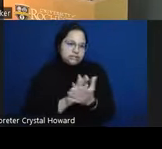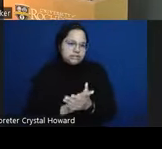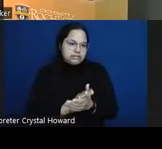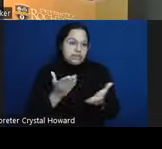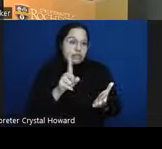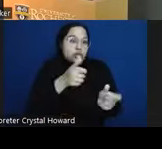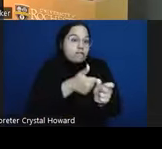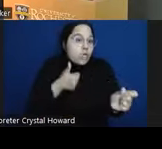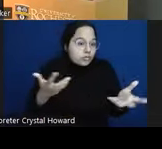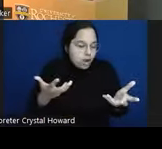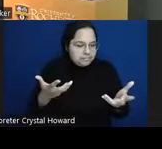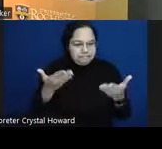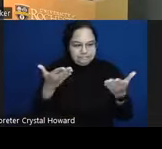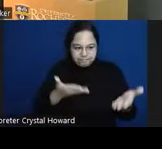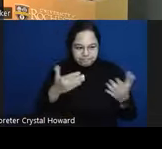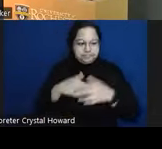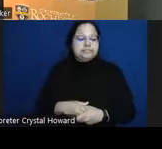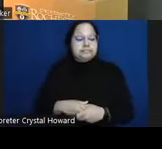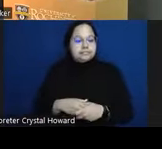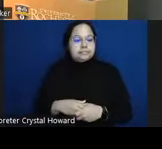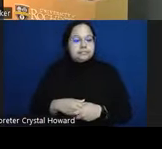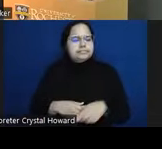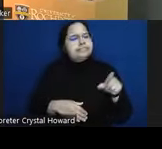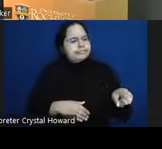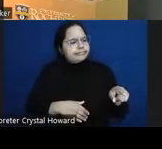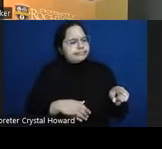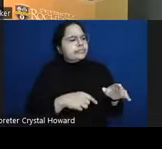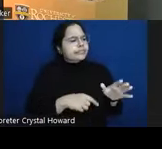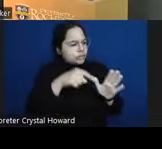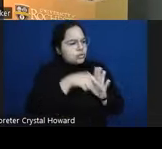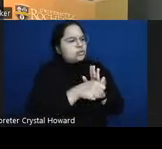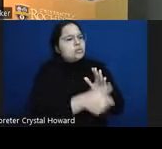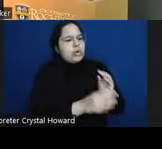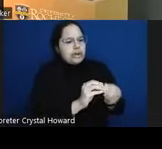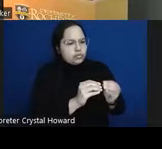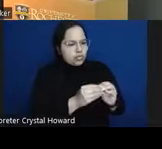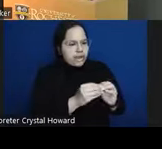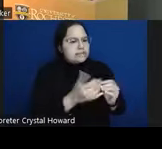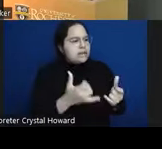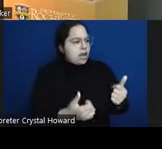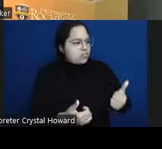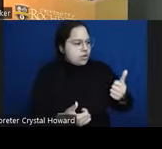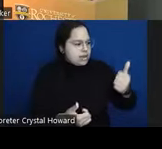soon match another group it is mathematically correct that that will reduce the severity of